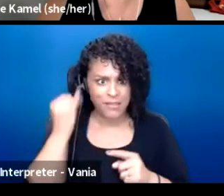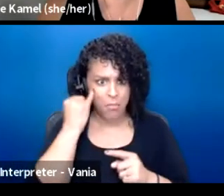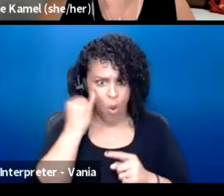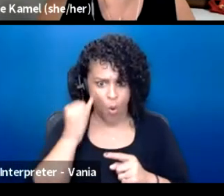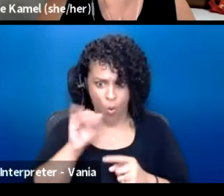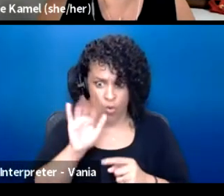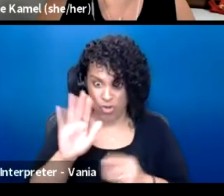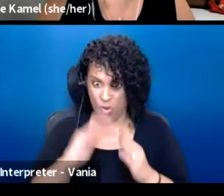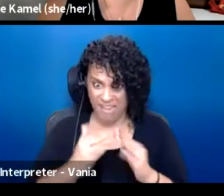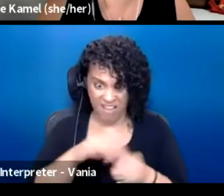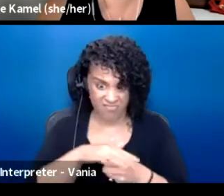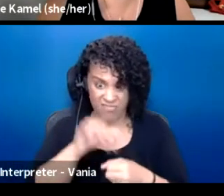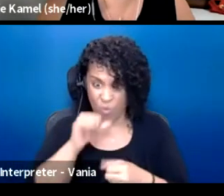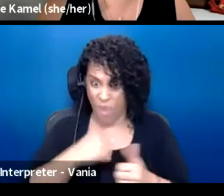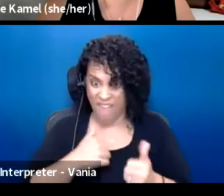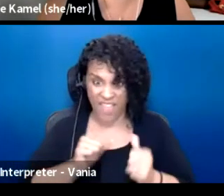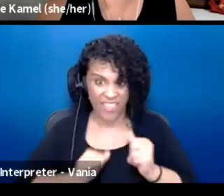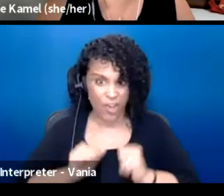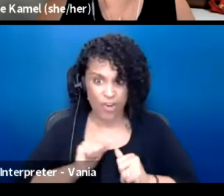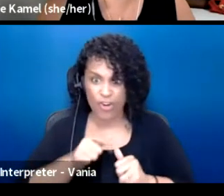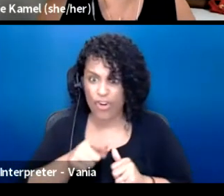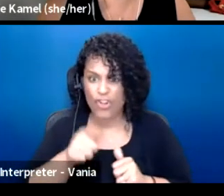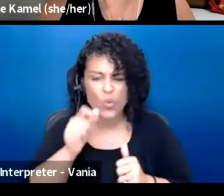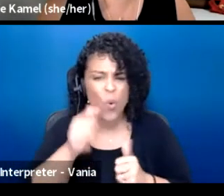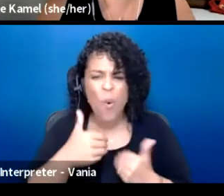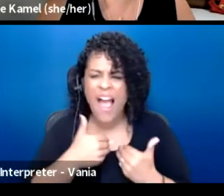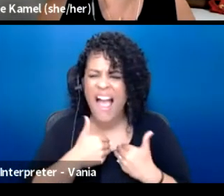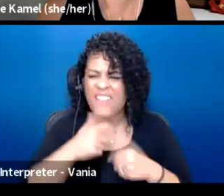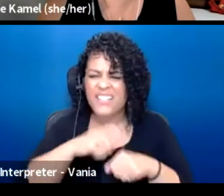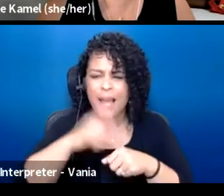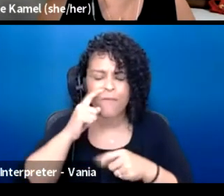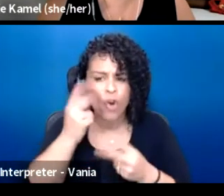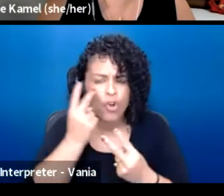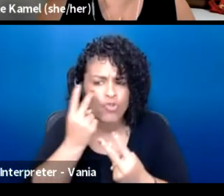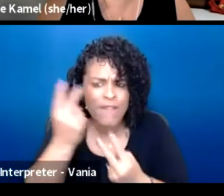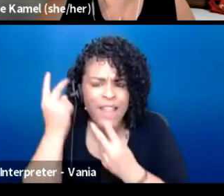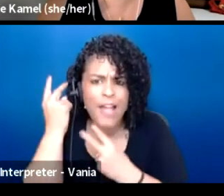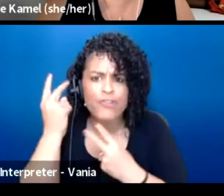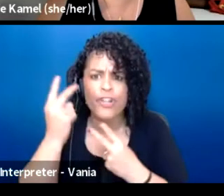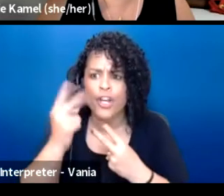and you don't get that opportunity for reflection. We don't get that opportunity to visit a place